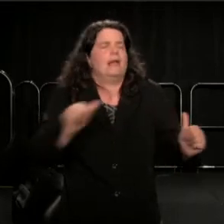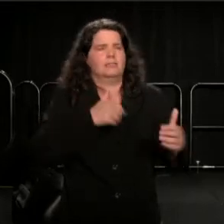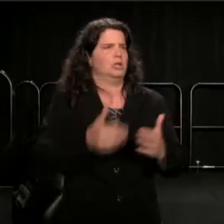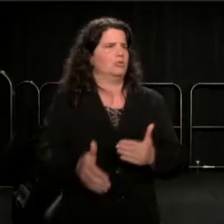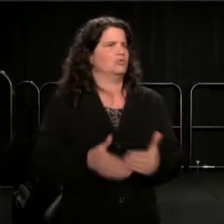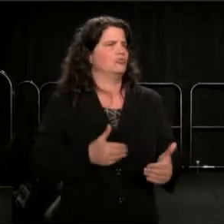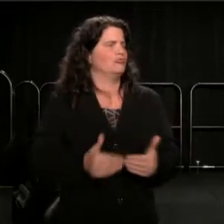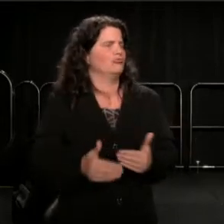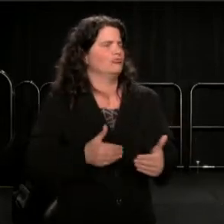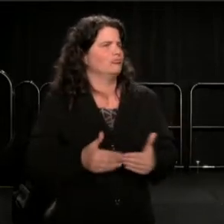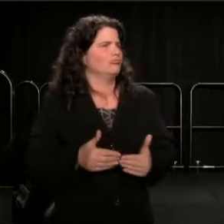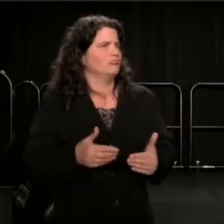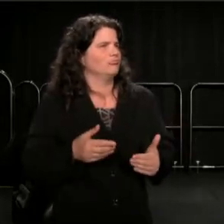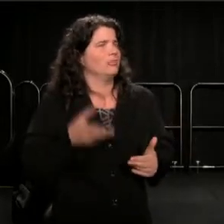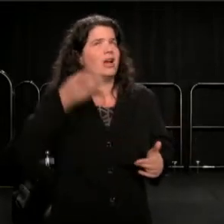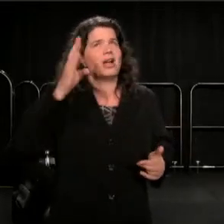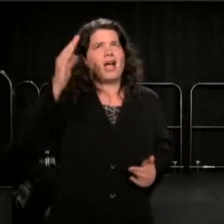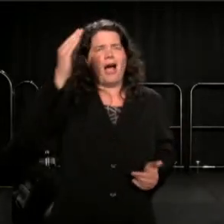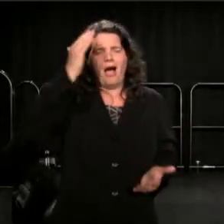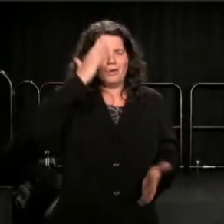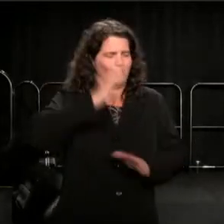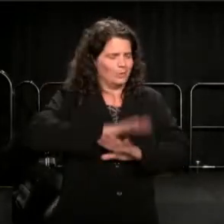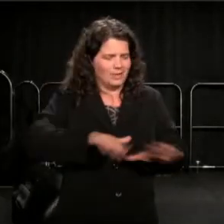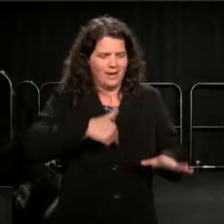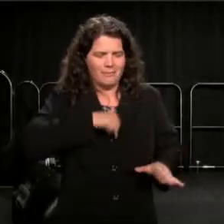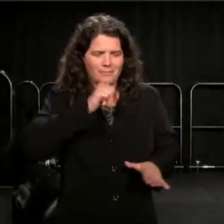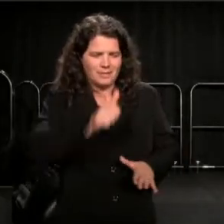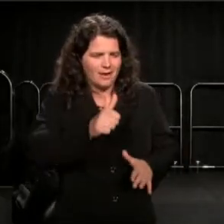God knows, I'm not the least interested in carrying on the nightmare.